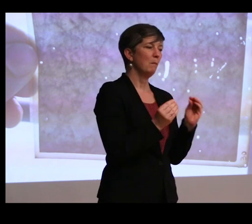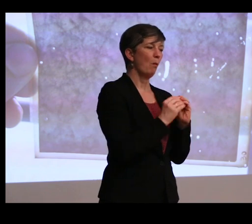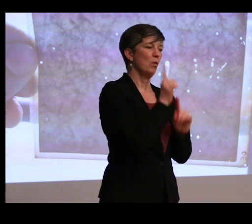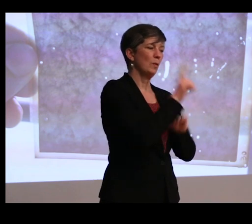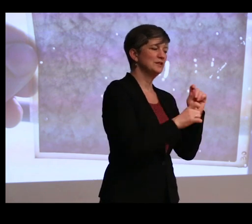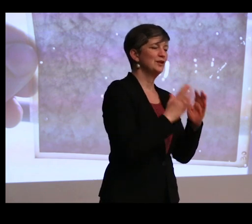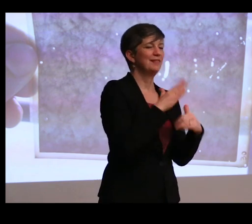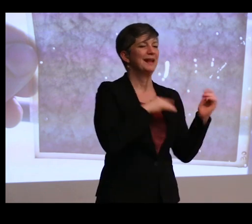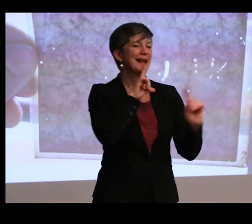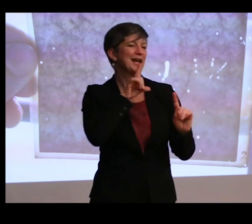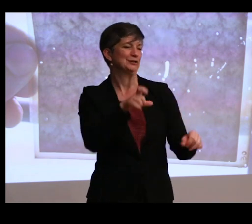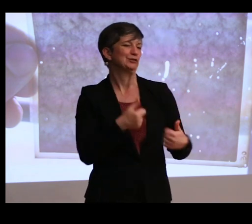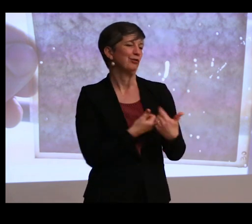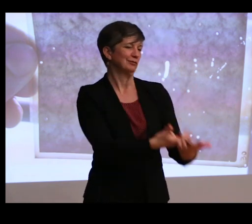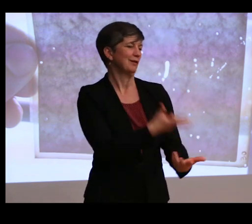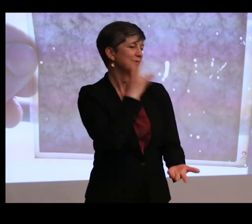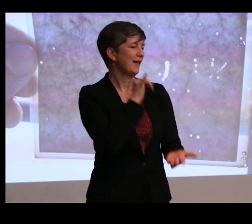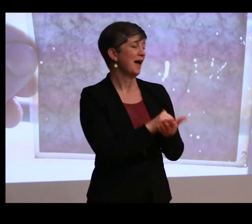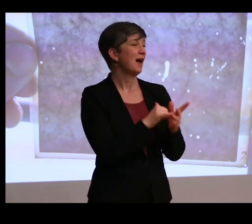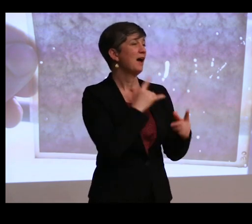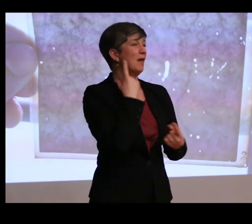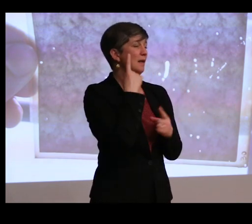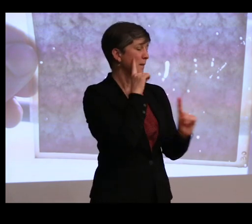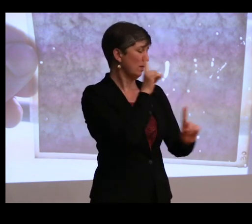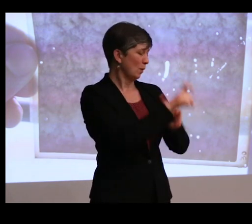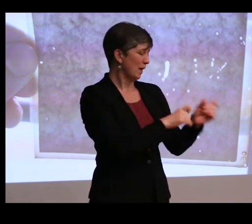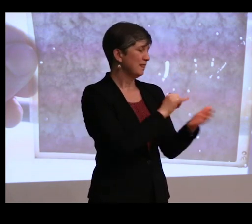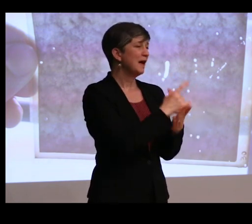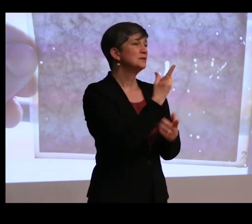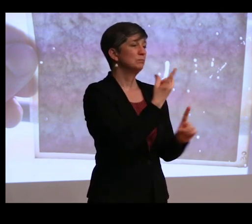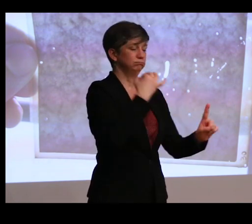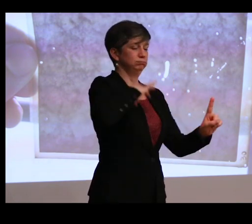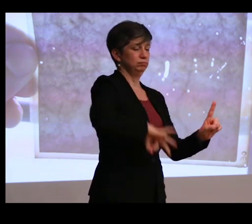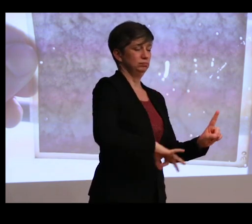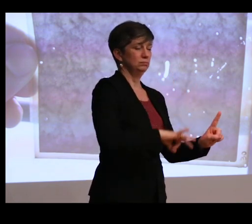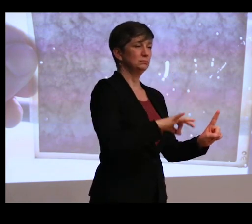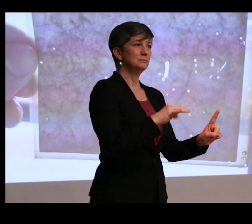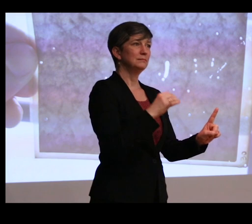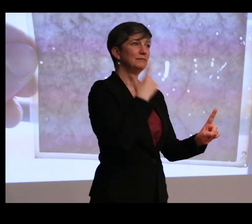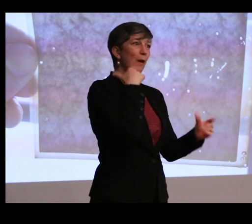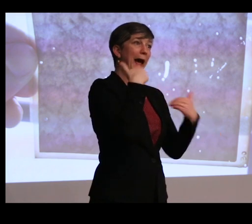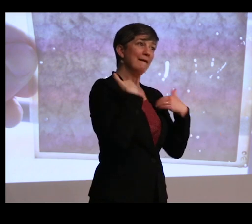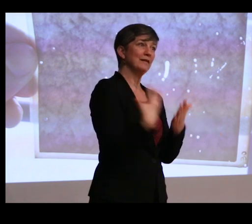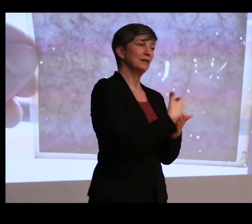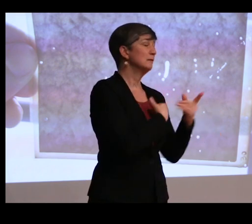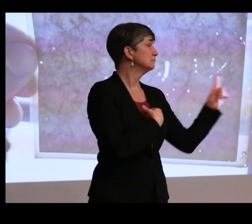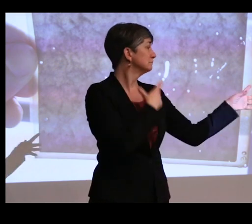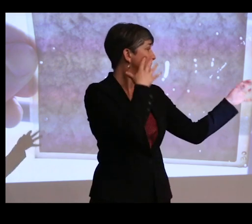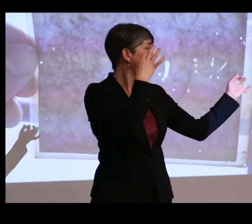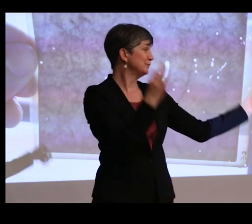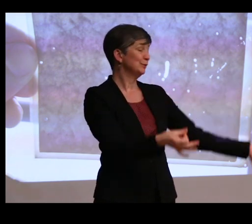And maybe thinking about the questions is really the value that we get from having the collections. Absolutely.